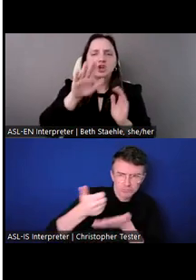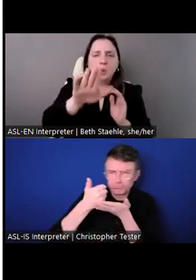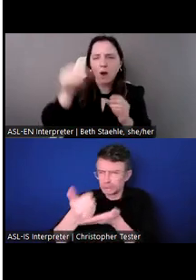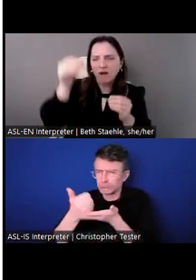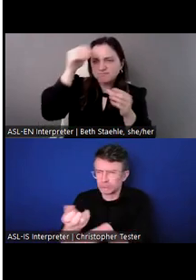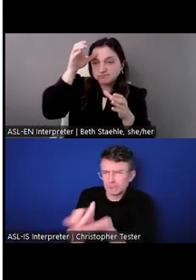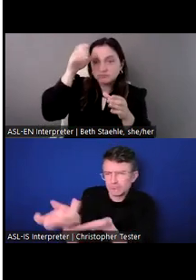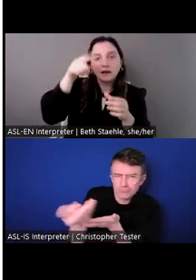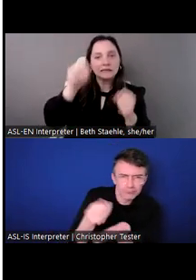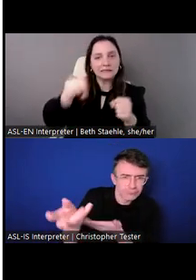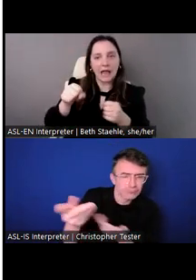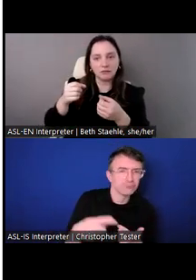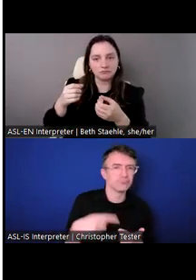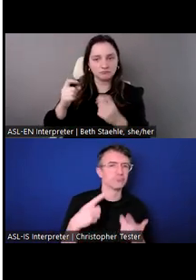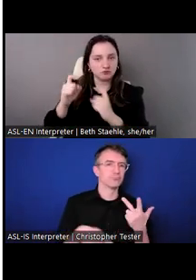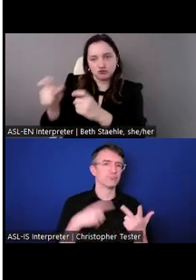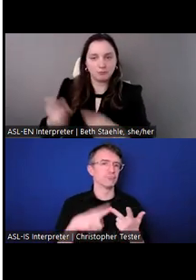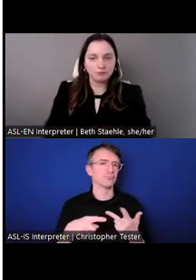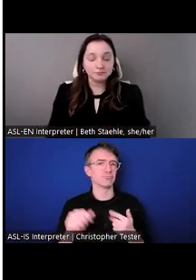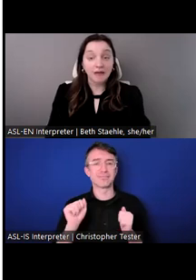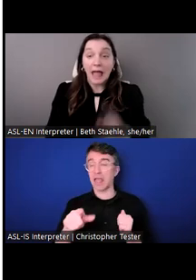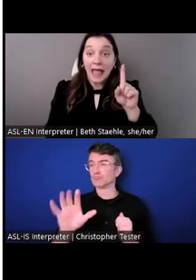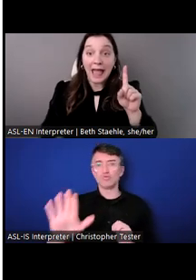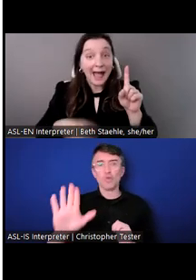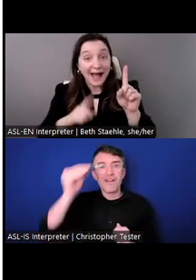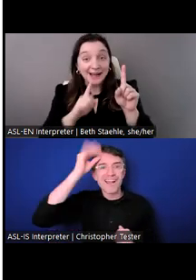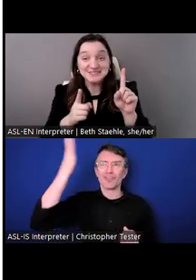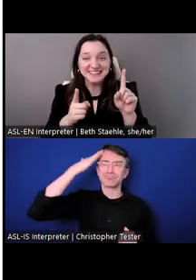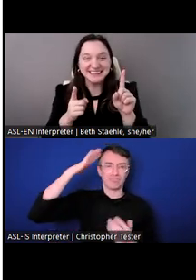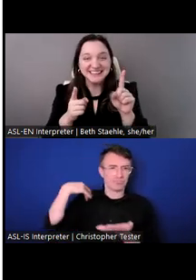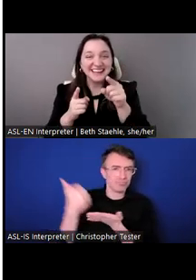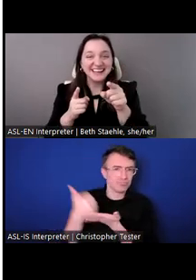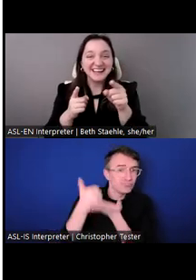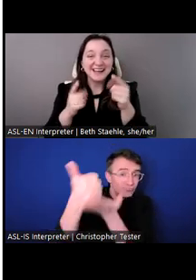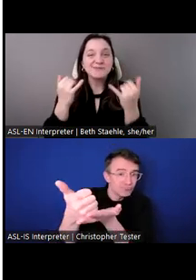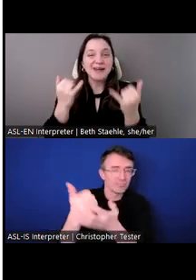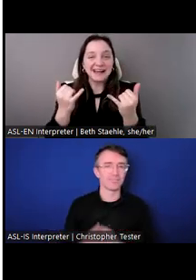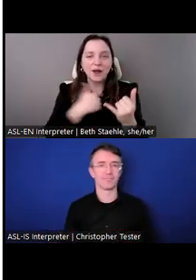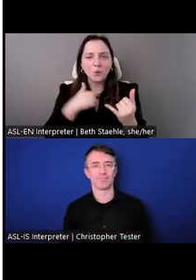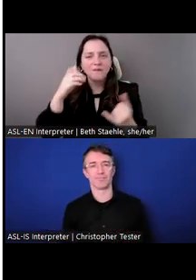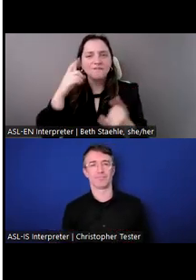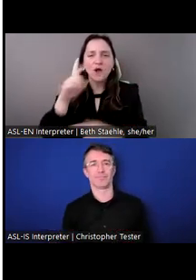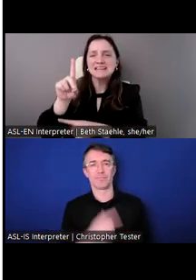Right now we're looking for someone who can help us develop a disability rights tool kit